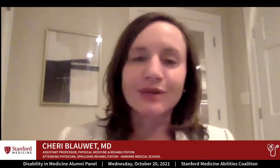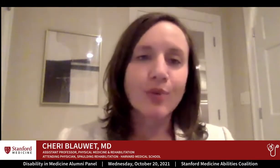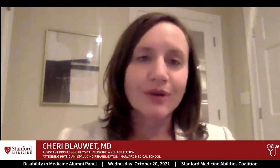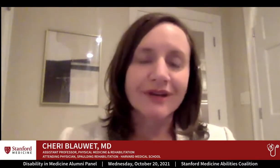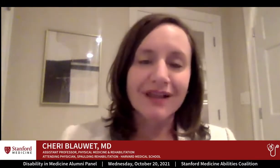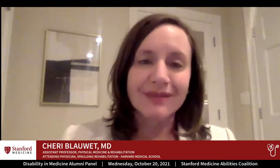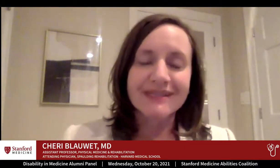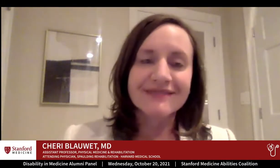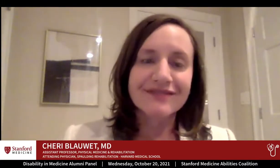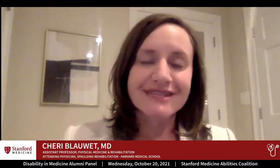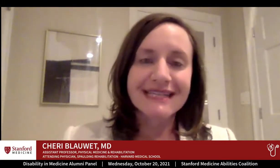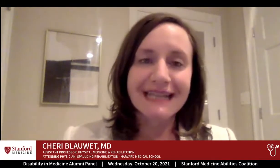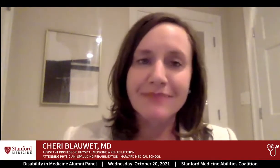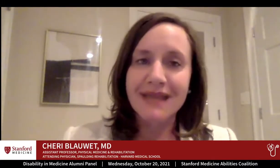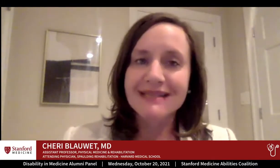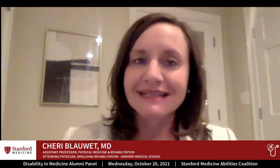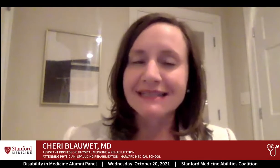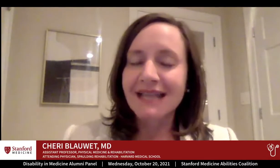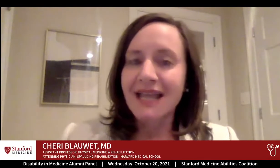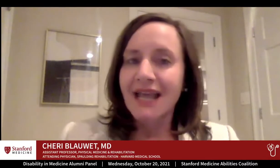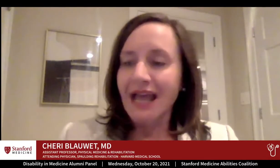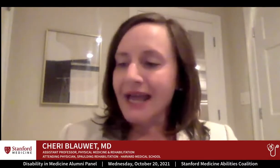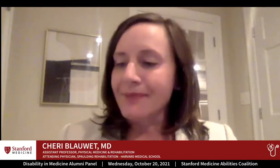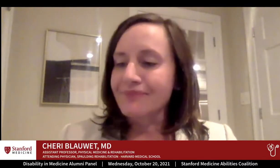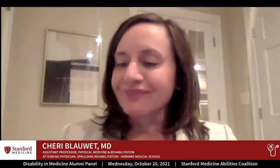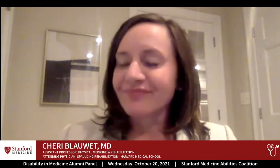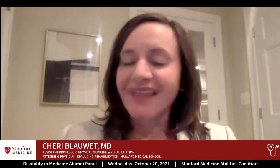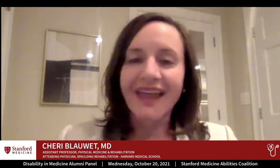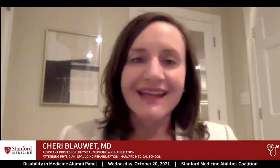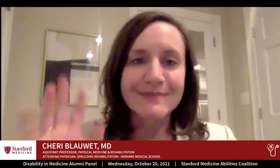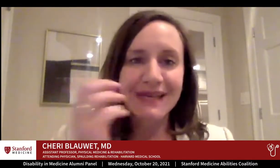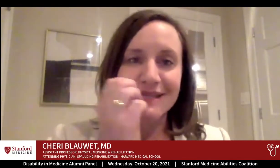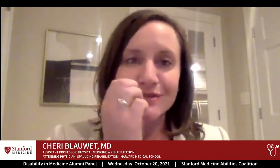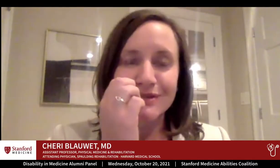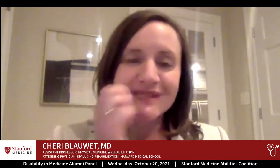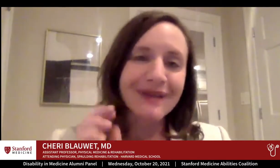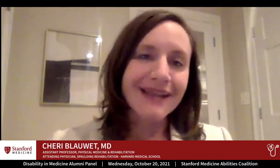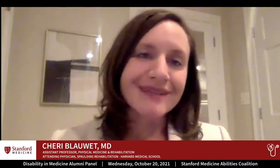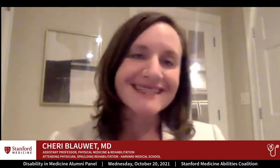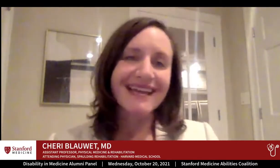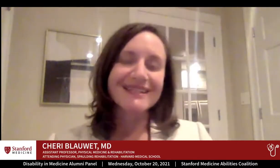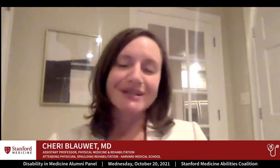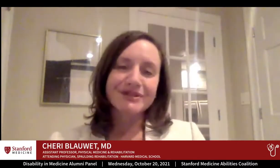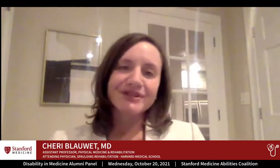important element of diversity in medicine. As Peter introduced me, my name is Dr. Sherry